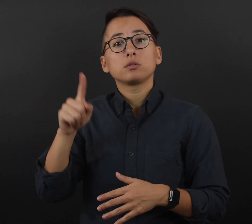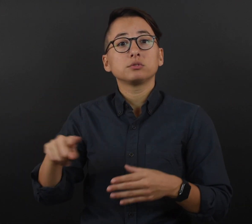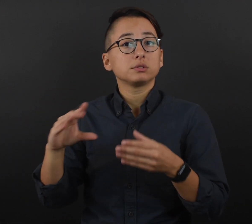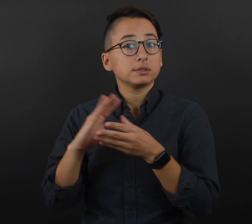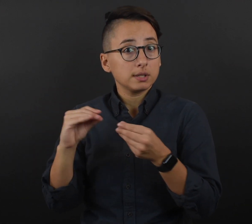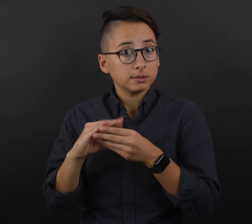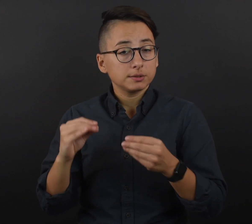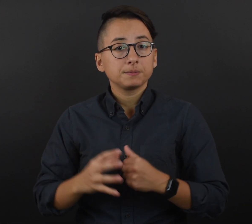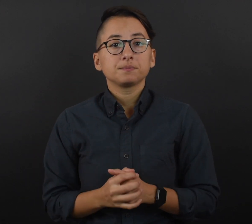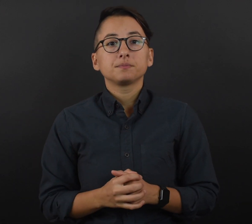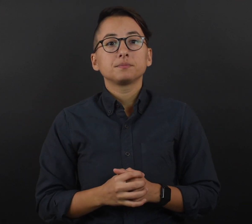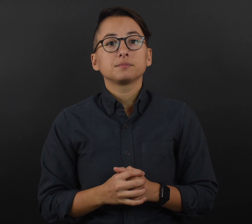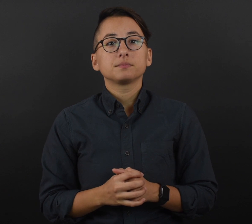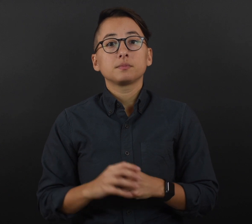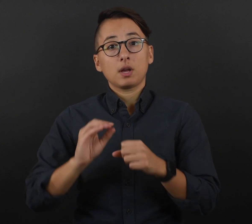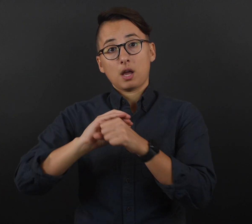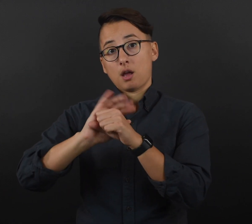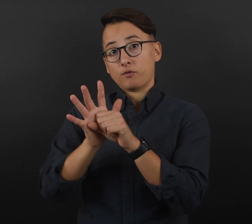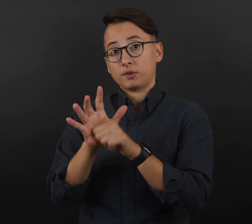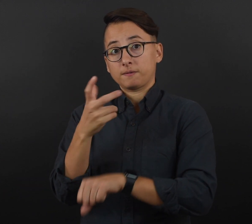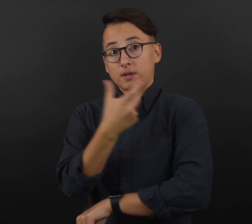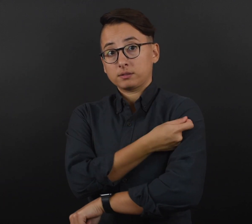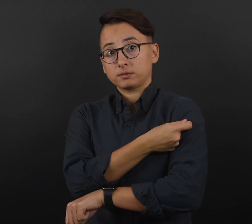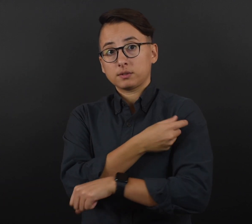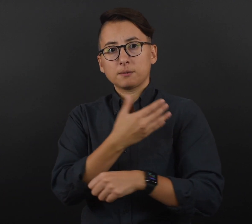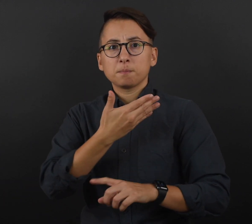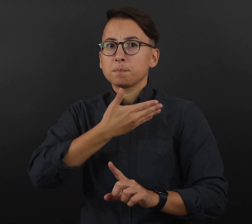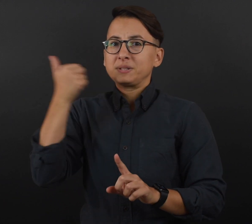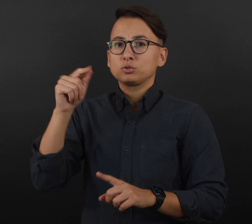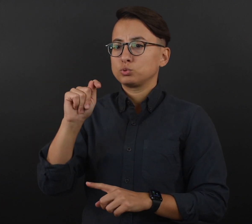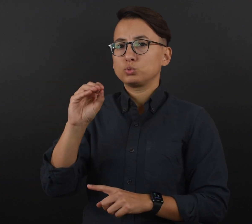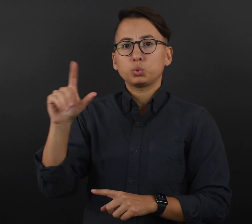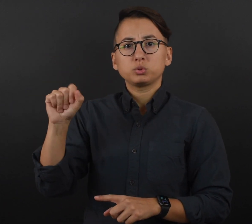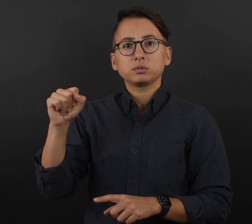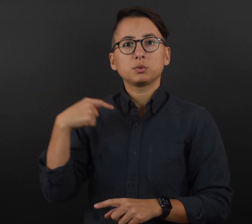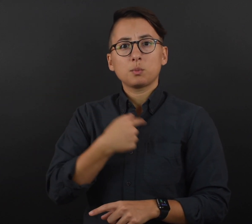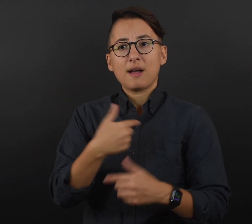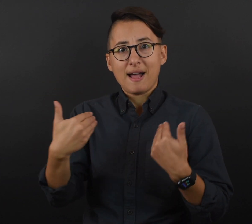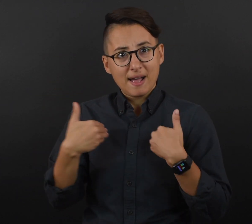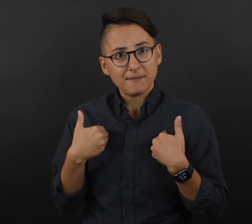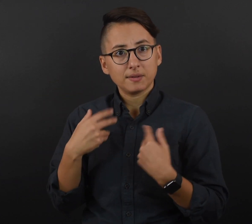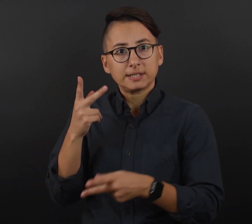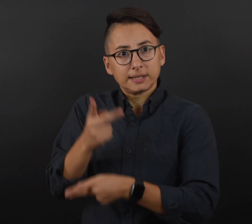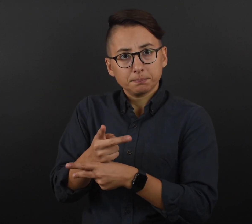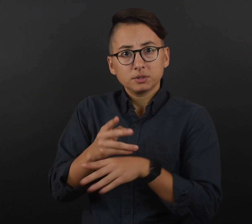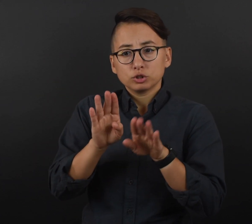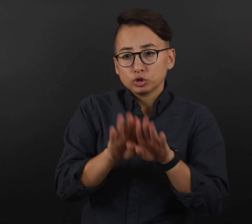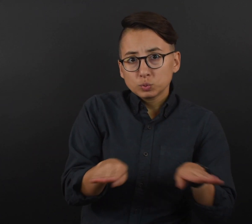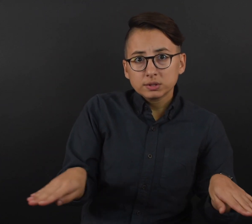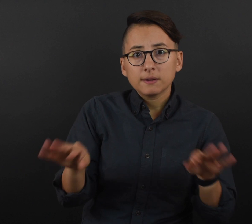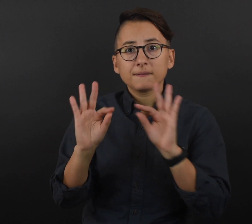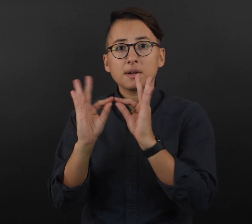“COVID-19 vaccines are the best tools we have to keep our children and families safe and beat